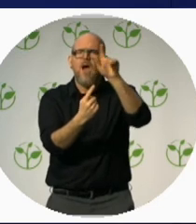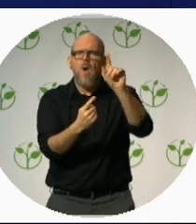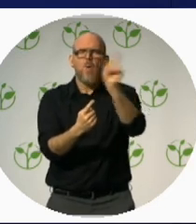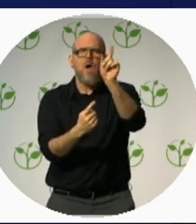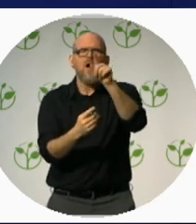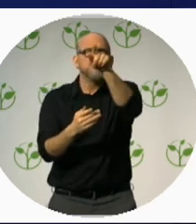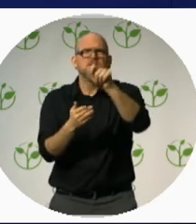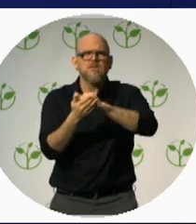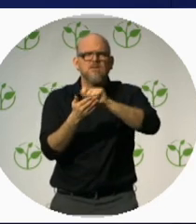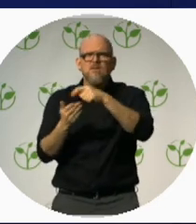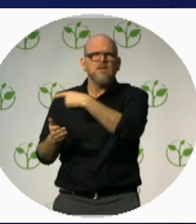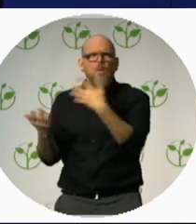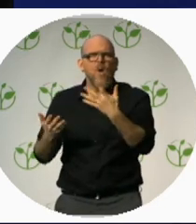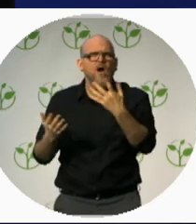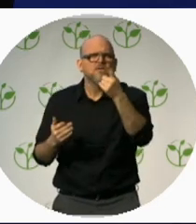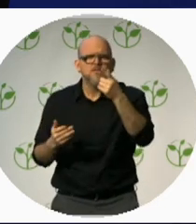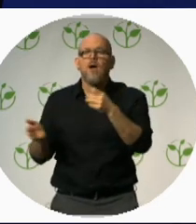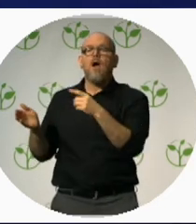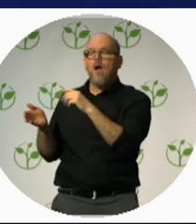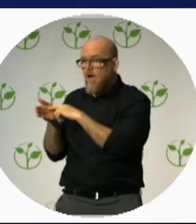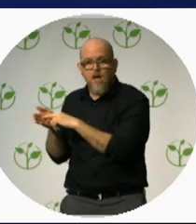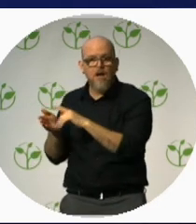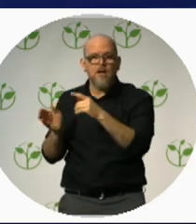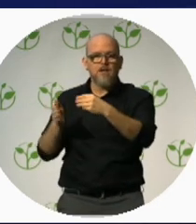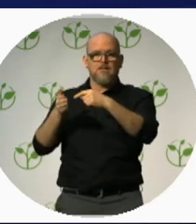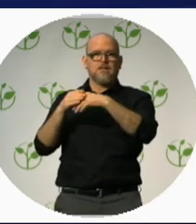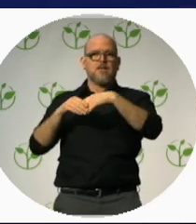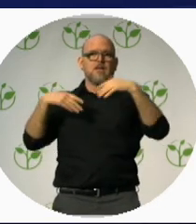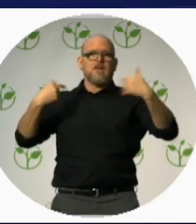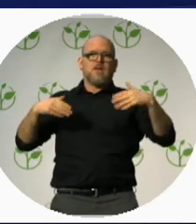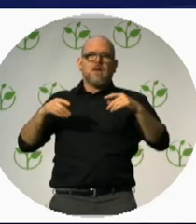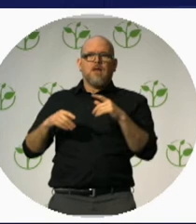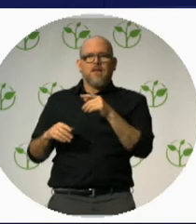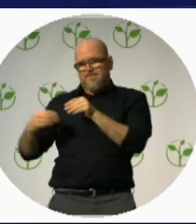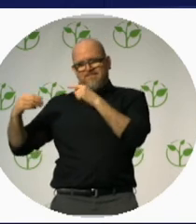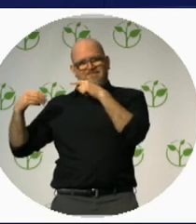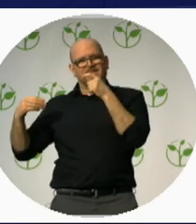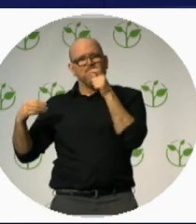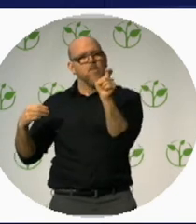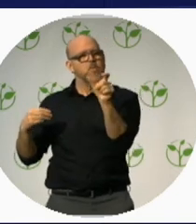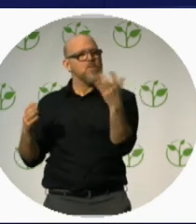Lady: I wrote the same, but different words. Blind man – Thanks love.